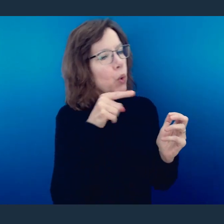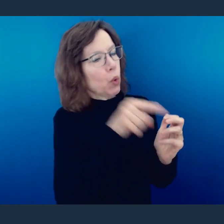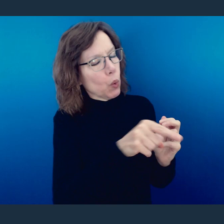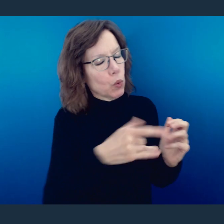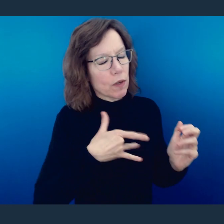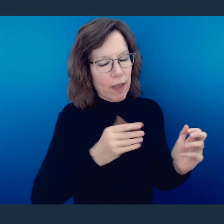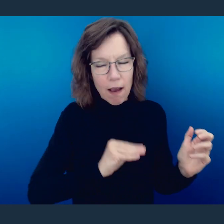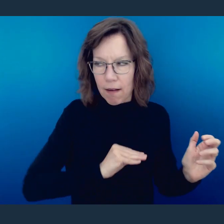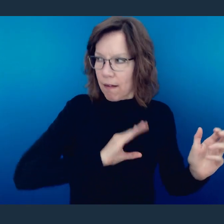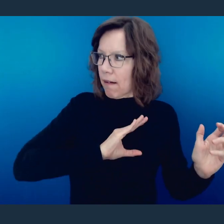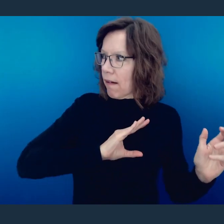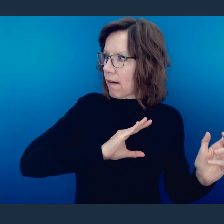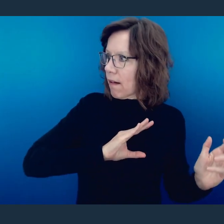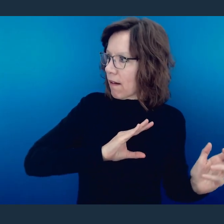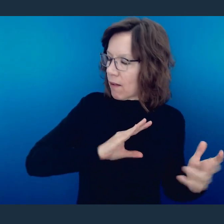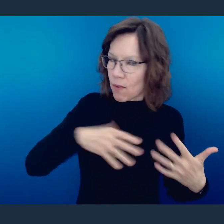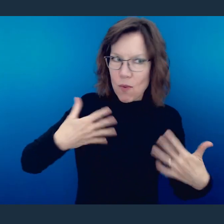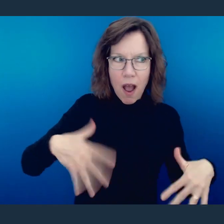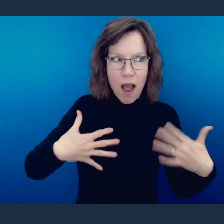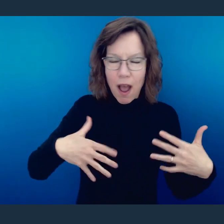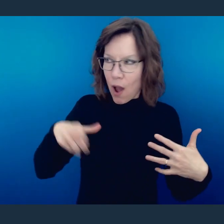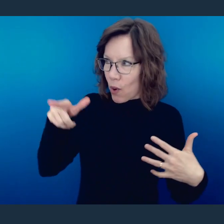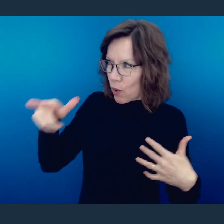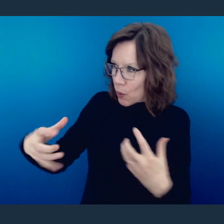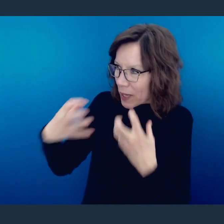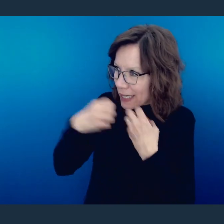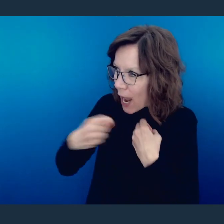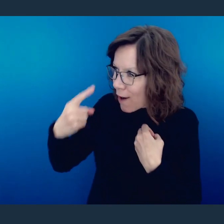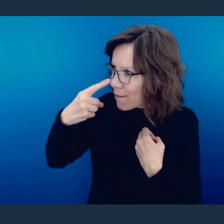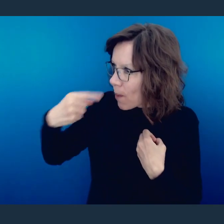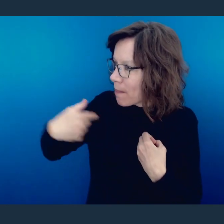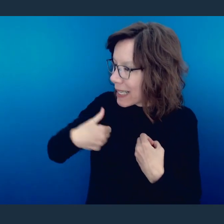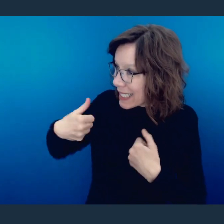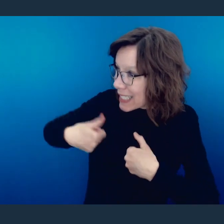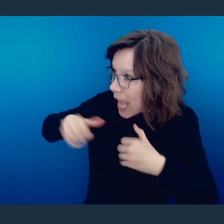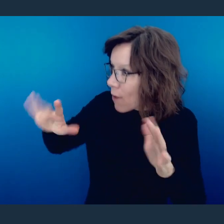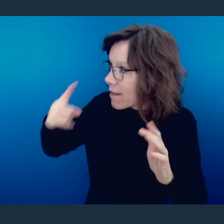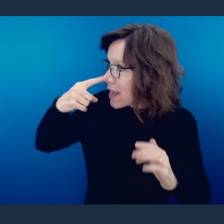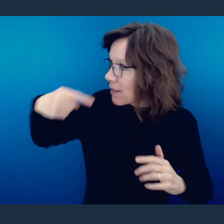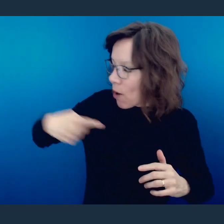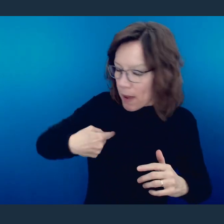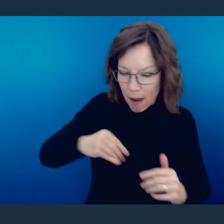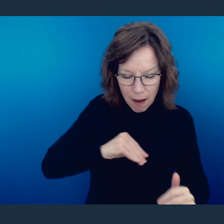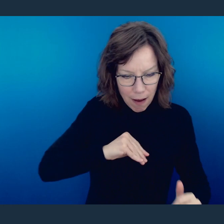be edified, that you might be built up, realizing that I care more about you than about something